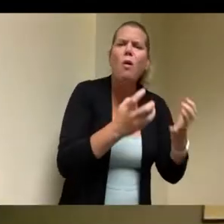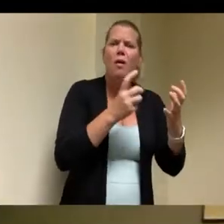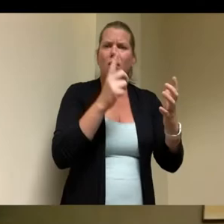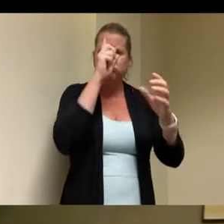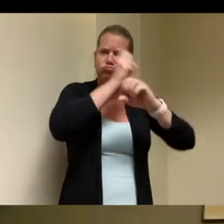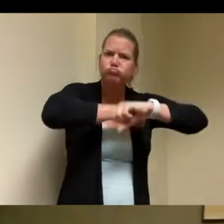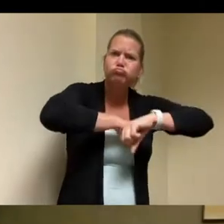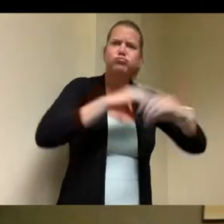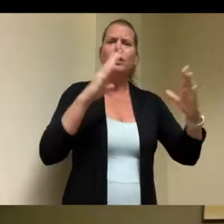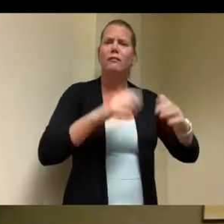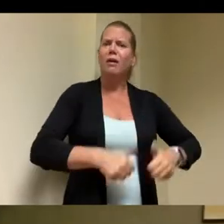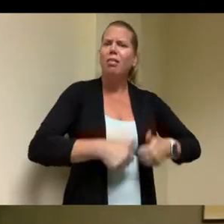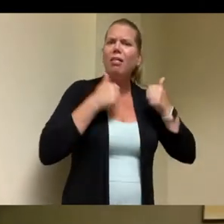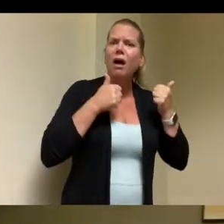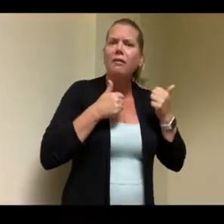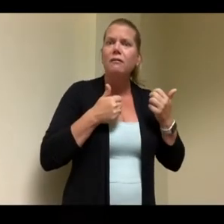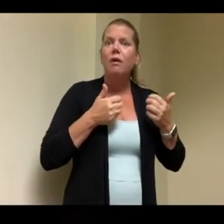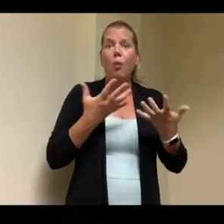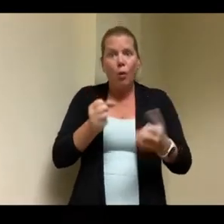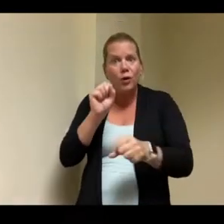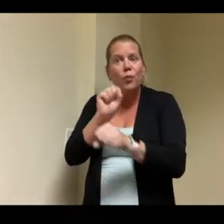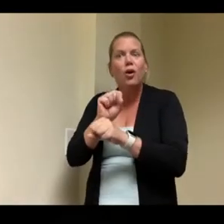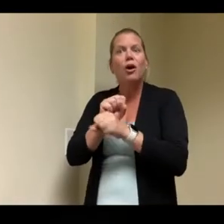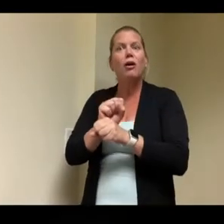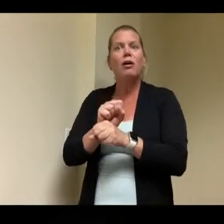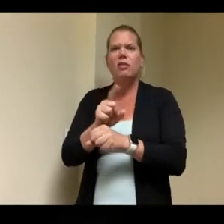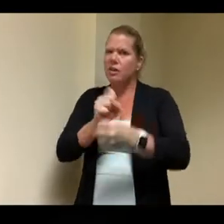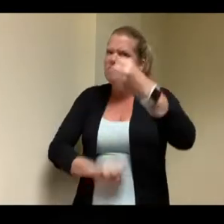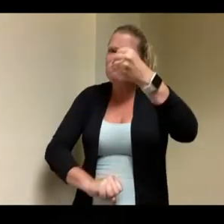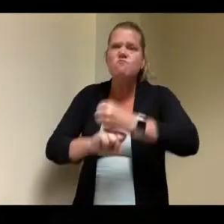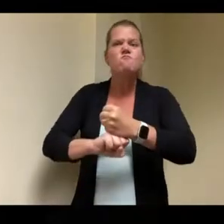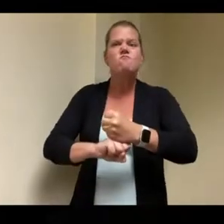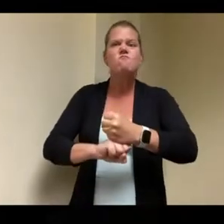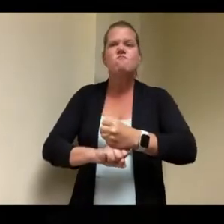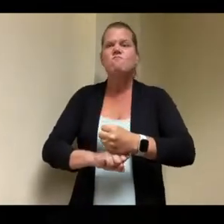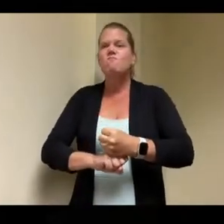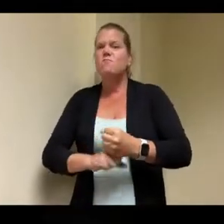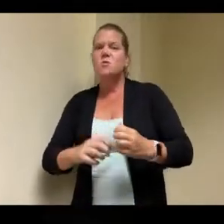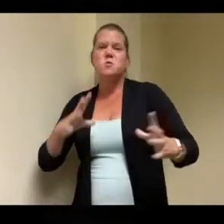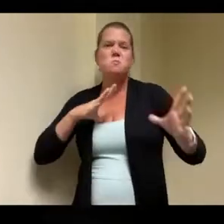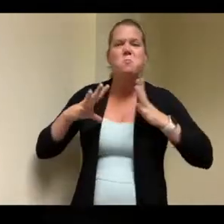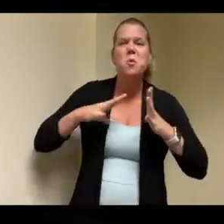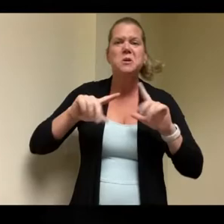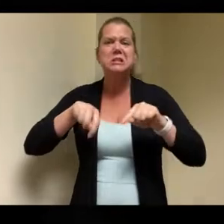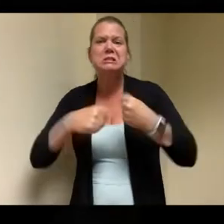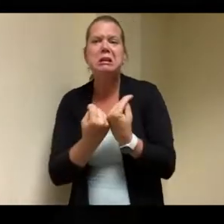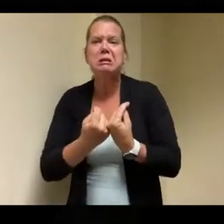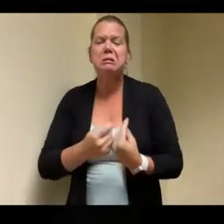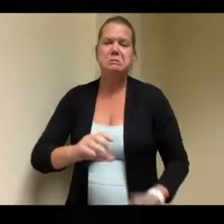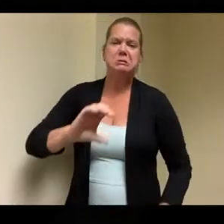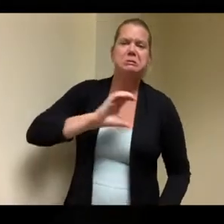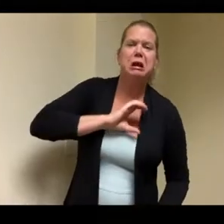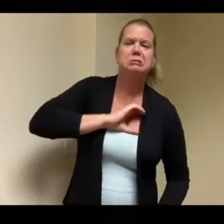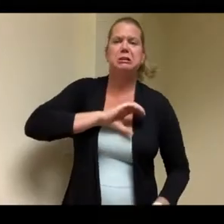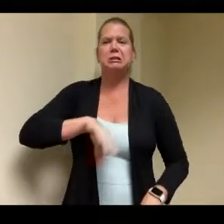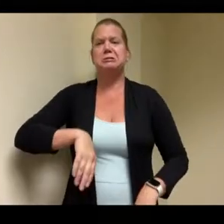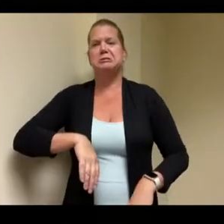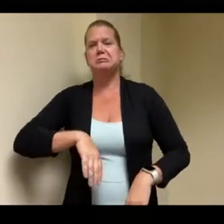sox fans celtics fans patriots fans i don't talk to them about what their what their challenges are we talk just like